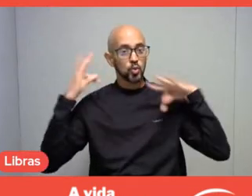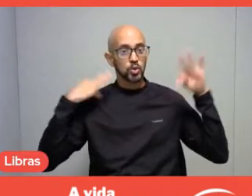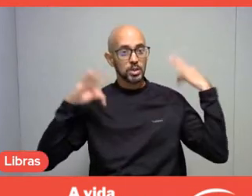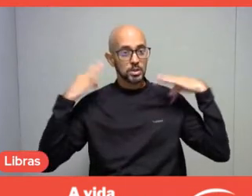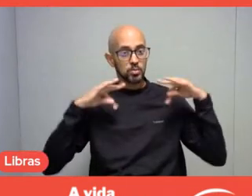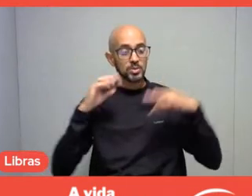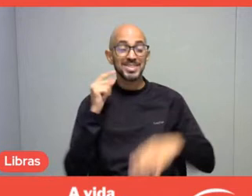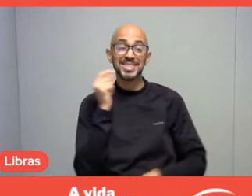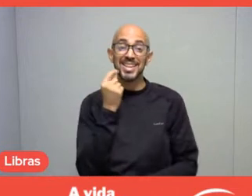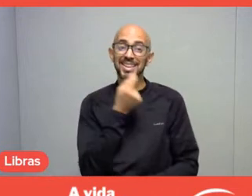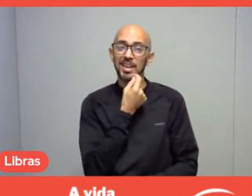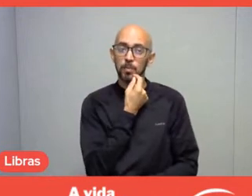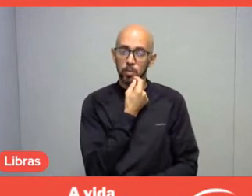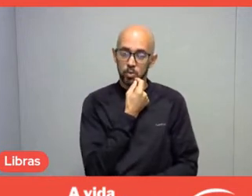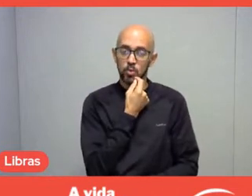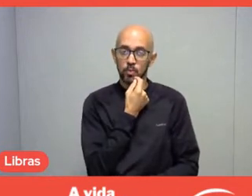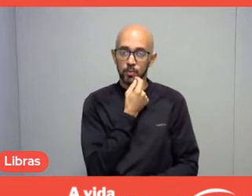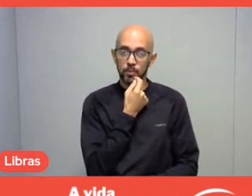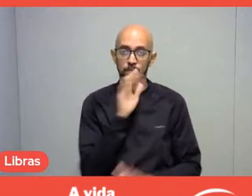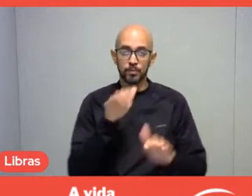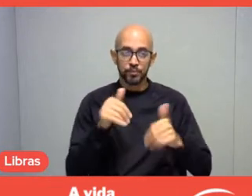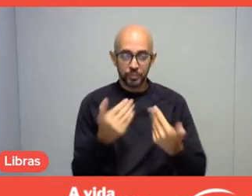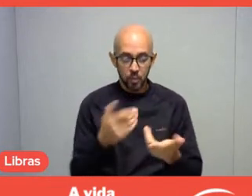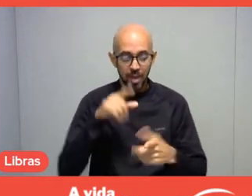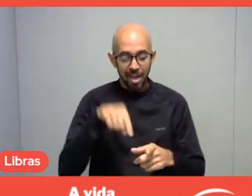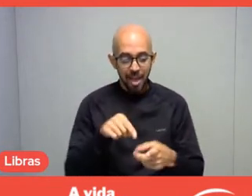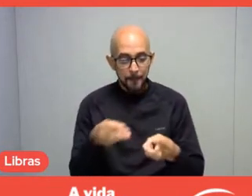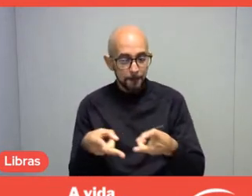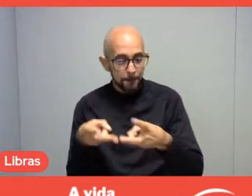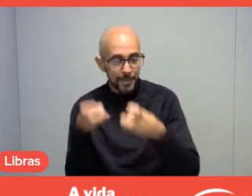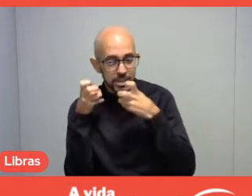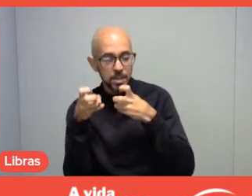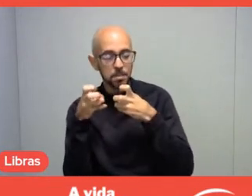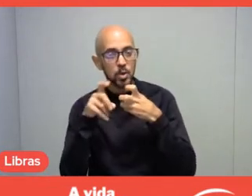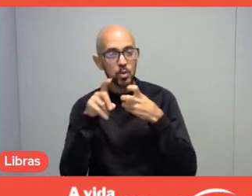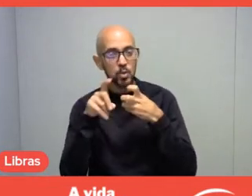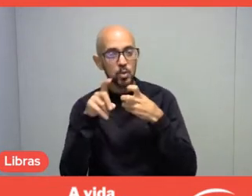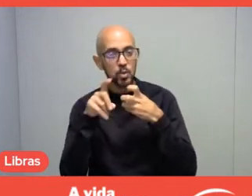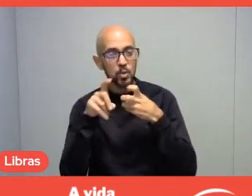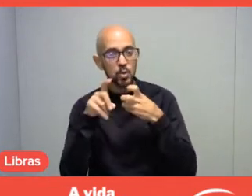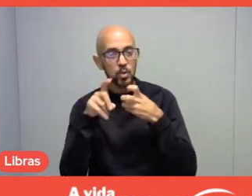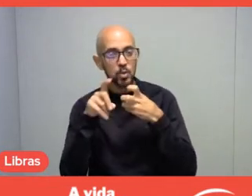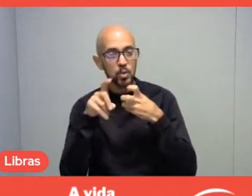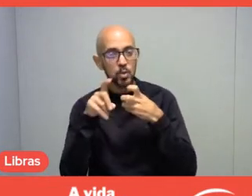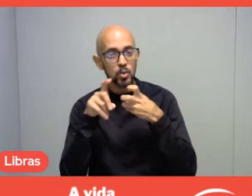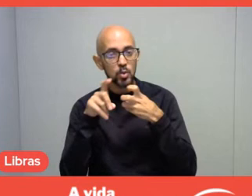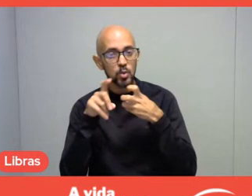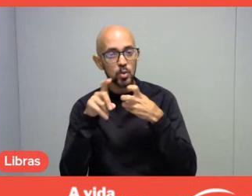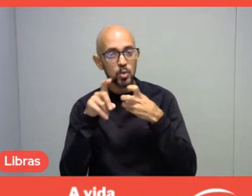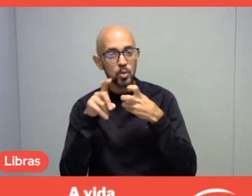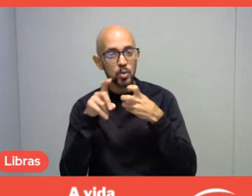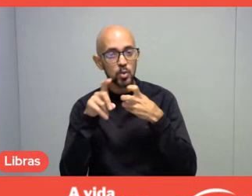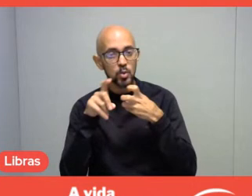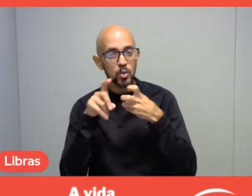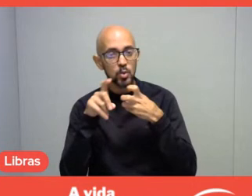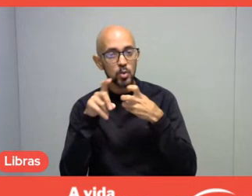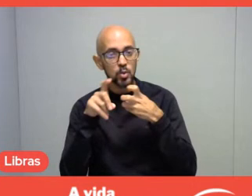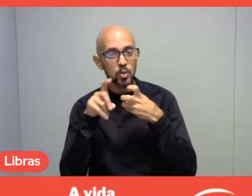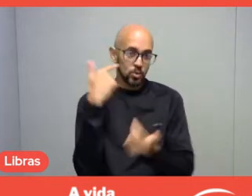So, establishing a world day and the importance of a World Leisure Day and its transformative potential.